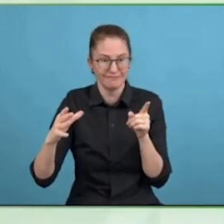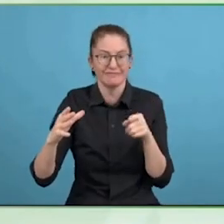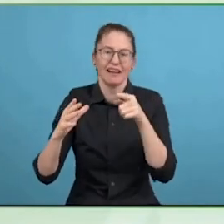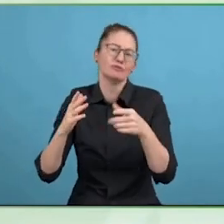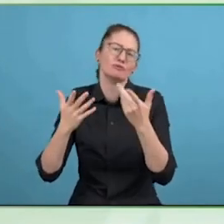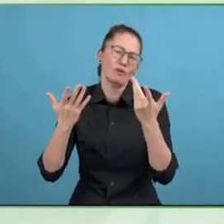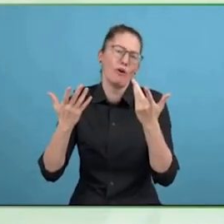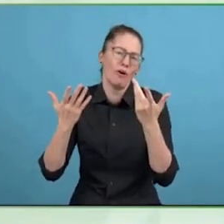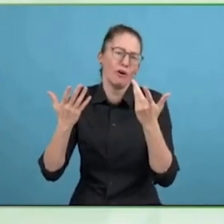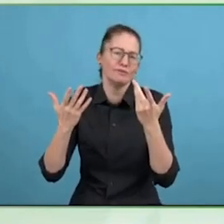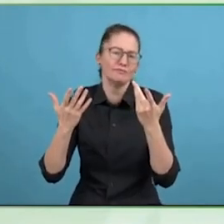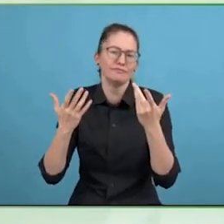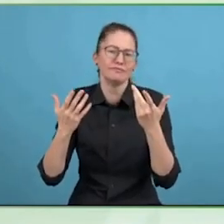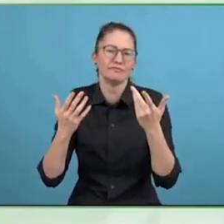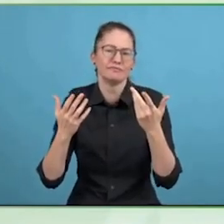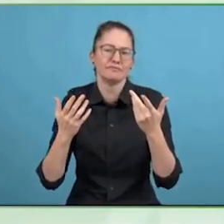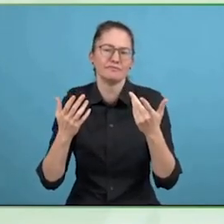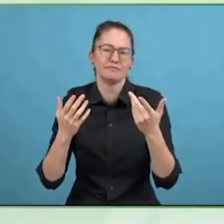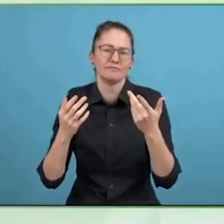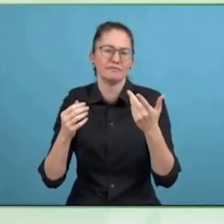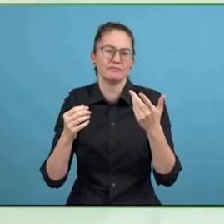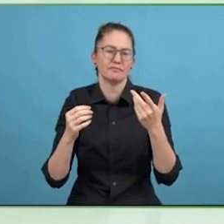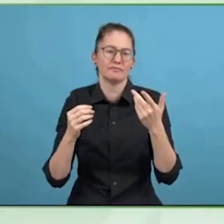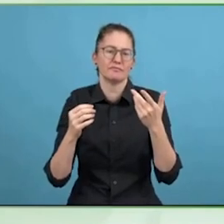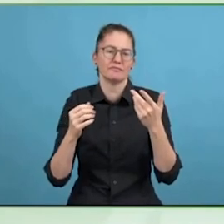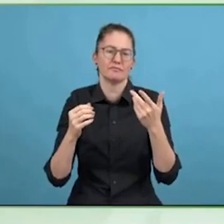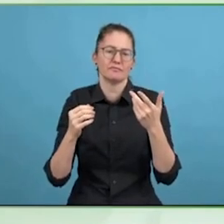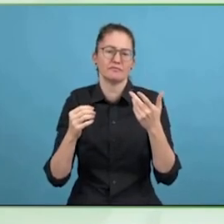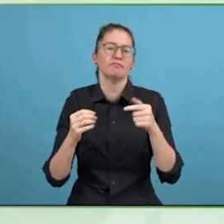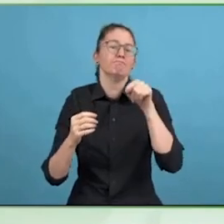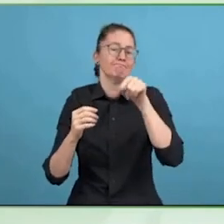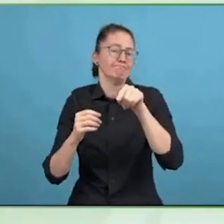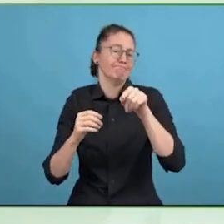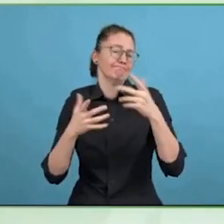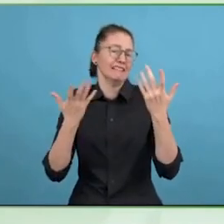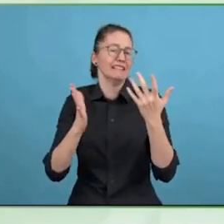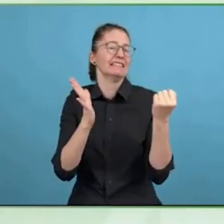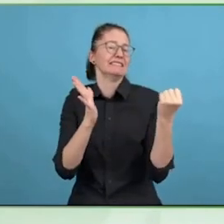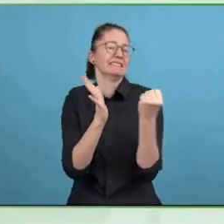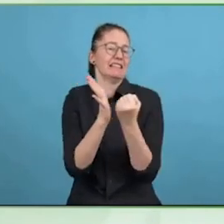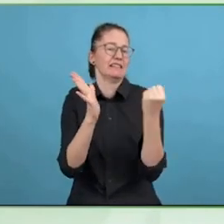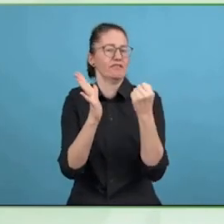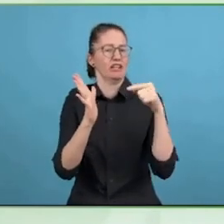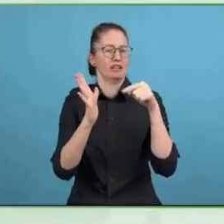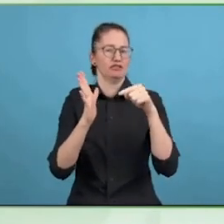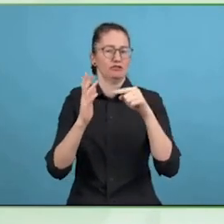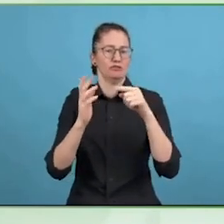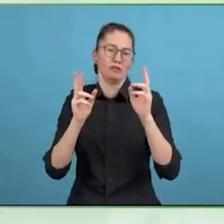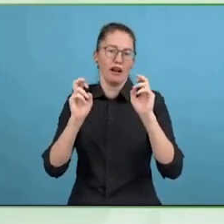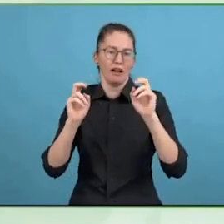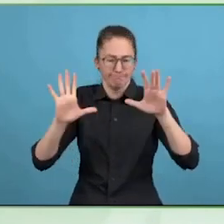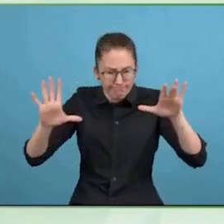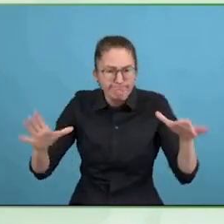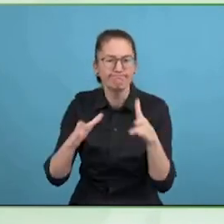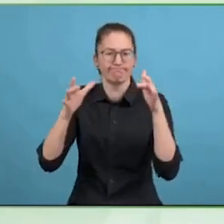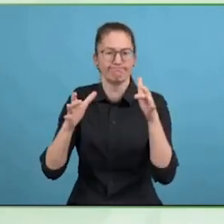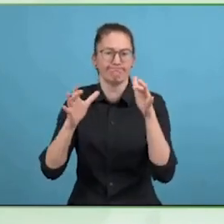So in order to do that through this group we have to have chapters and this being one of those chapters that not only helps